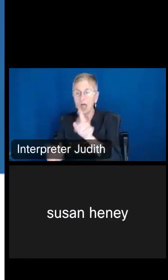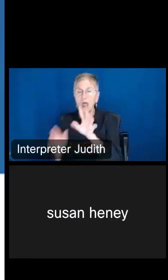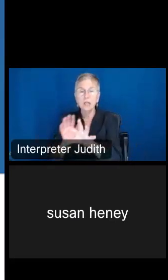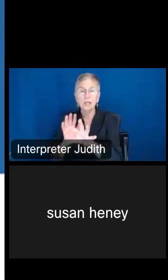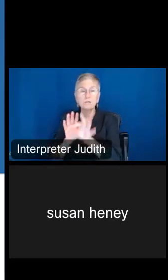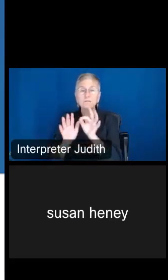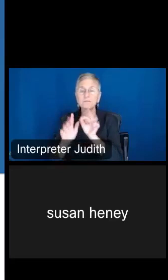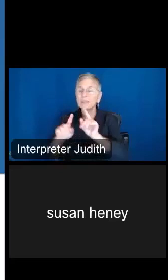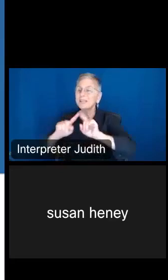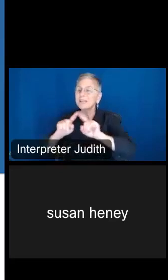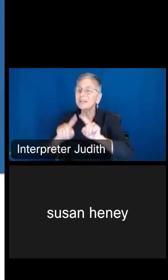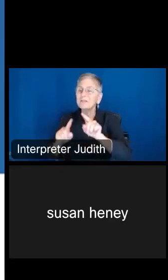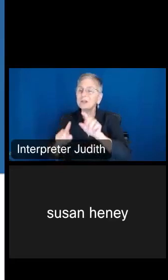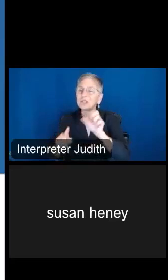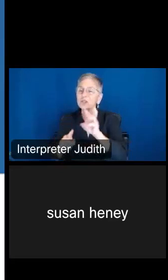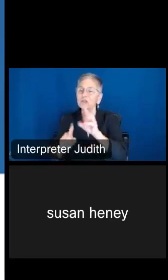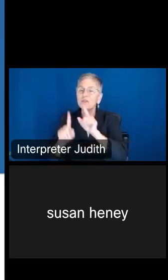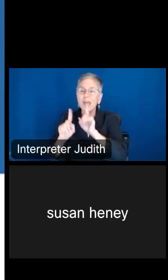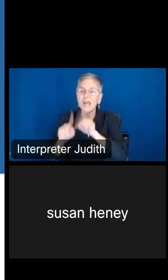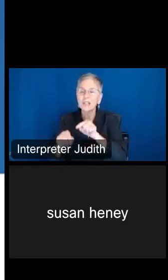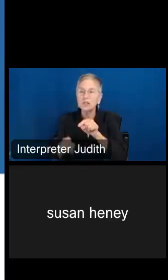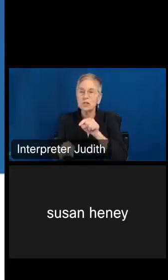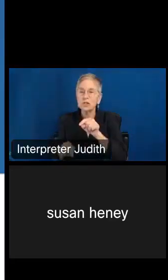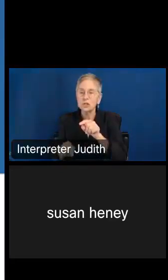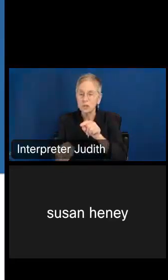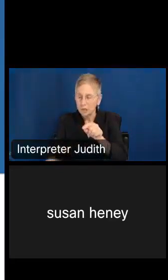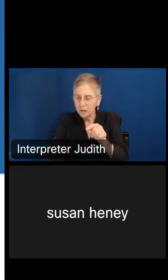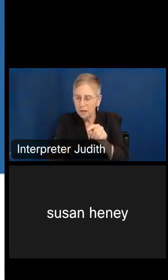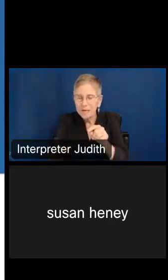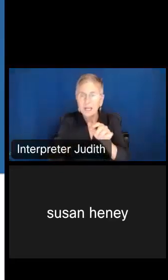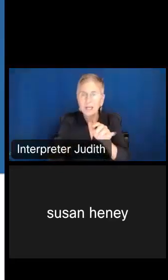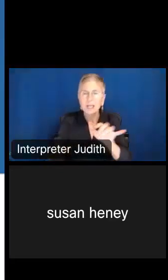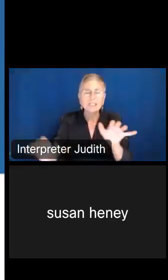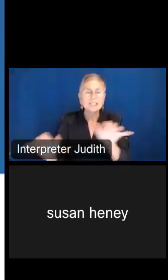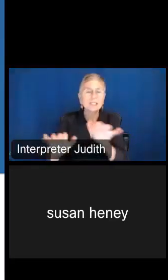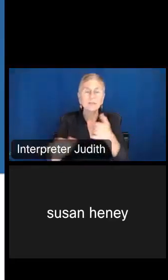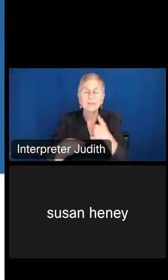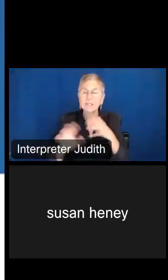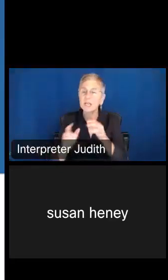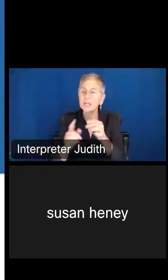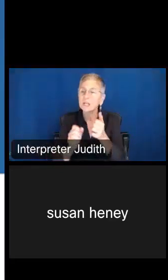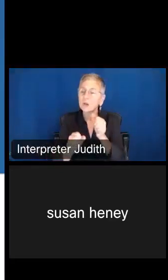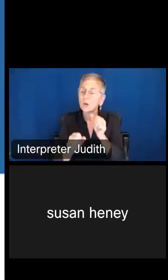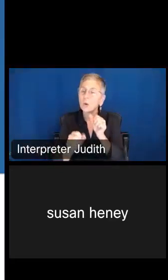You're going to do it just as I did for those who work from home for the state government,